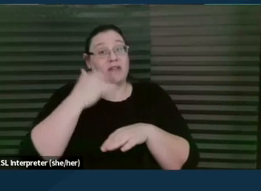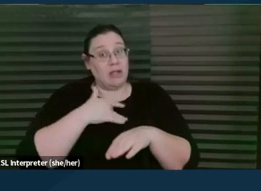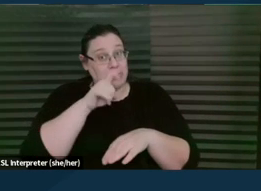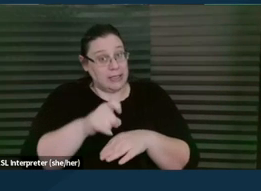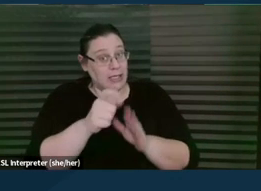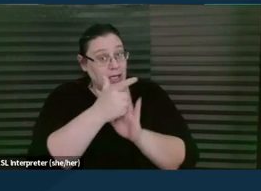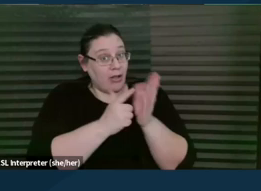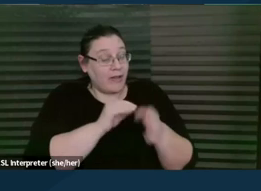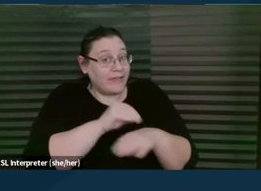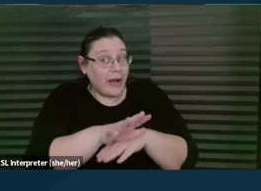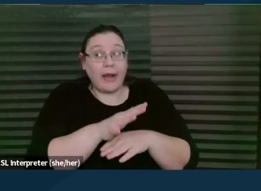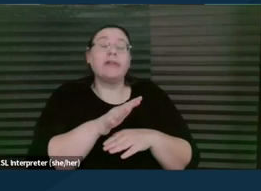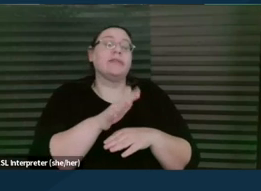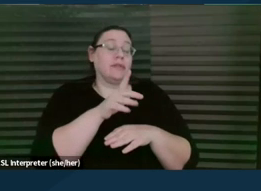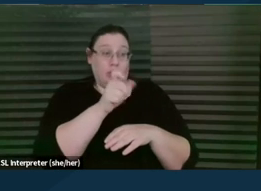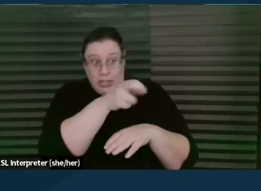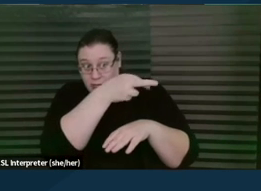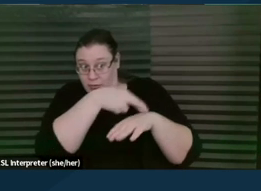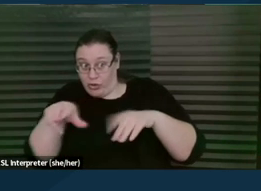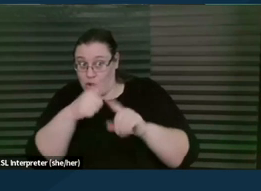and you need an attorney referral list, please let us know.